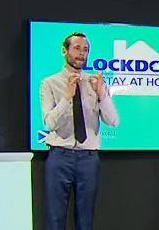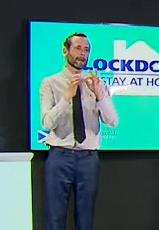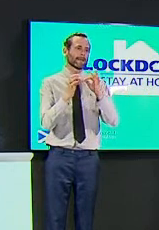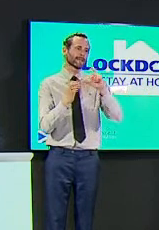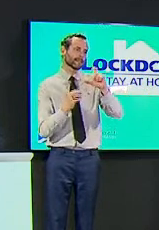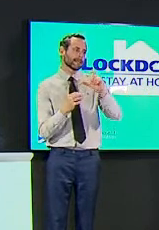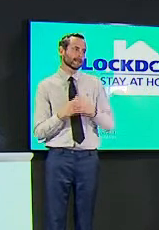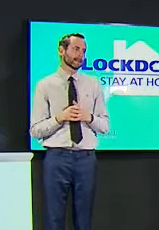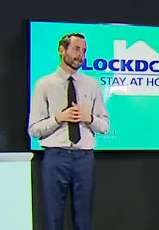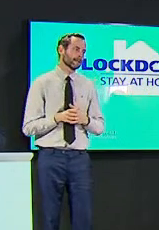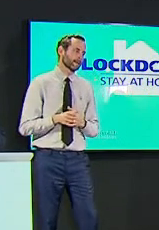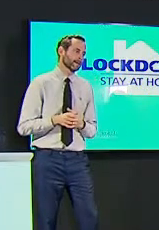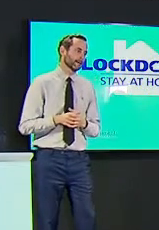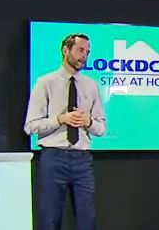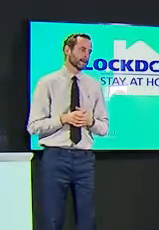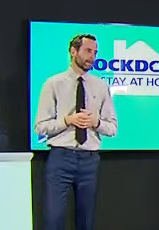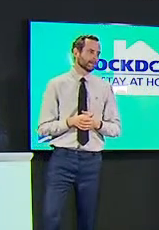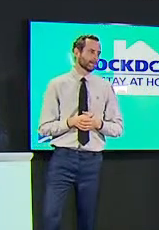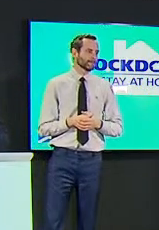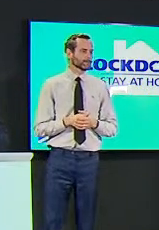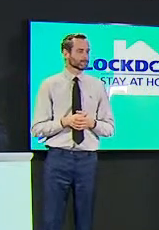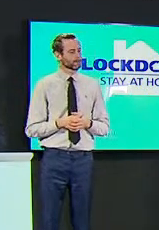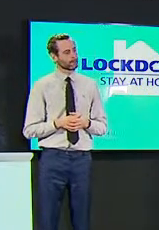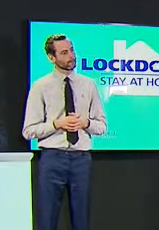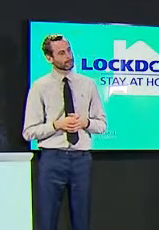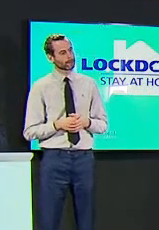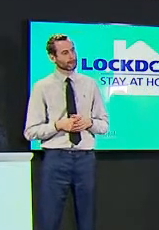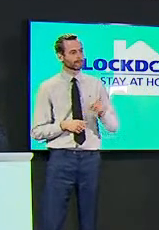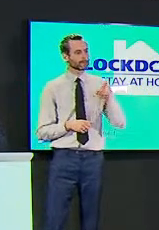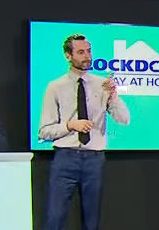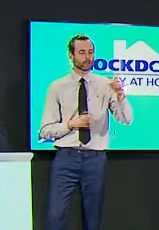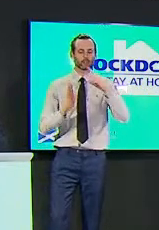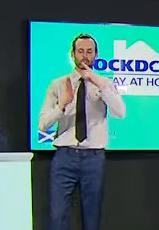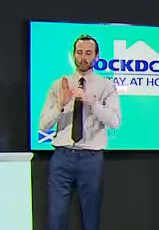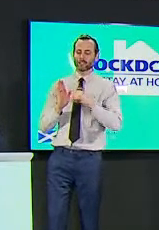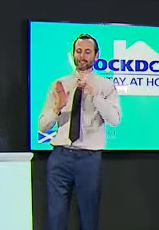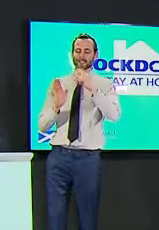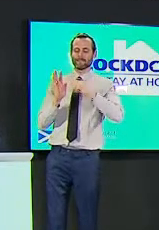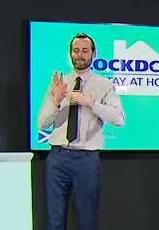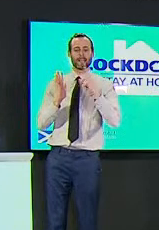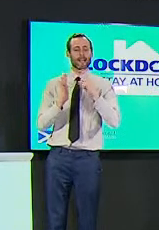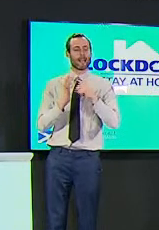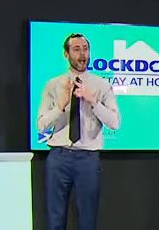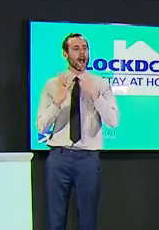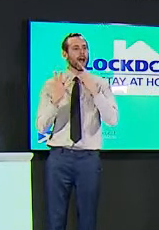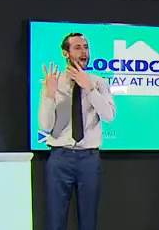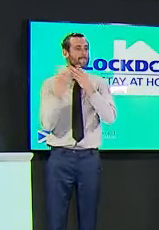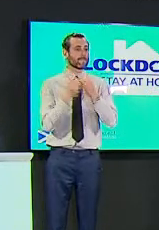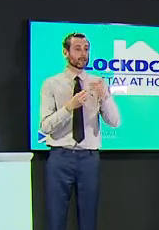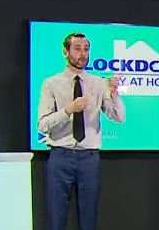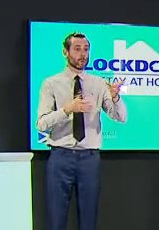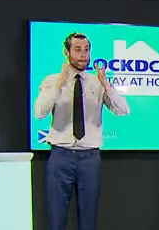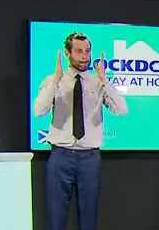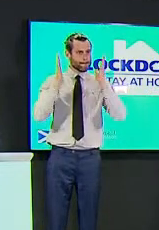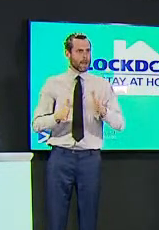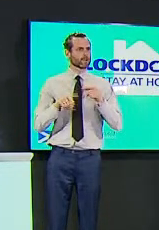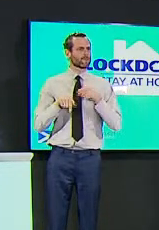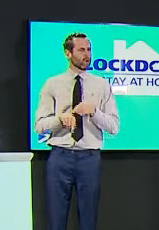thank you cabinet secretary you're not obliged to take that jcvi advice of course there are um